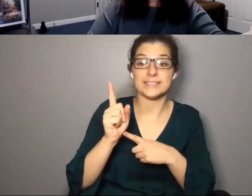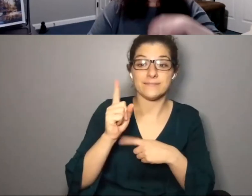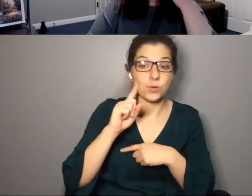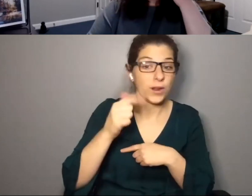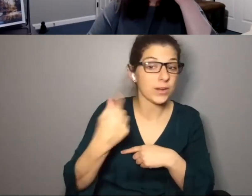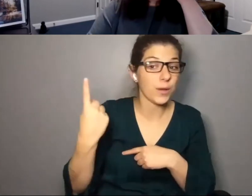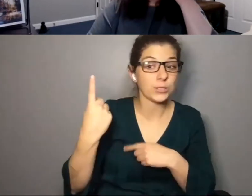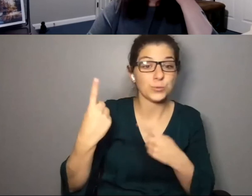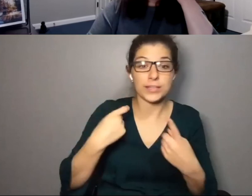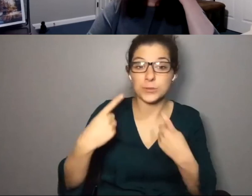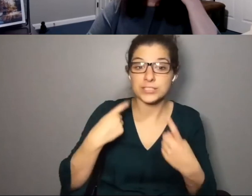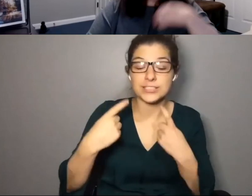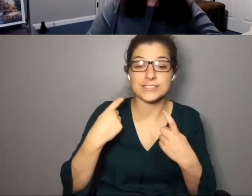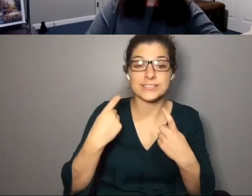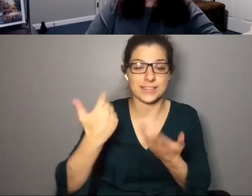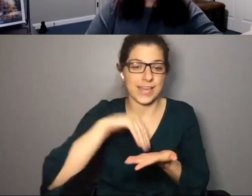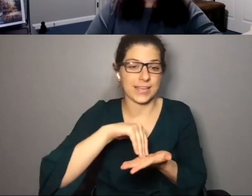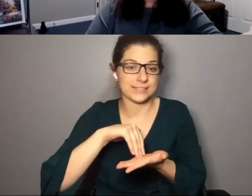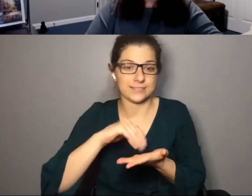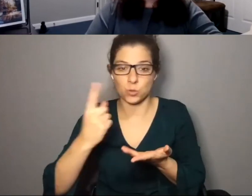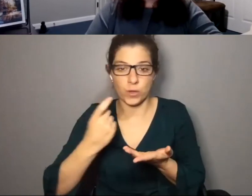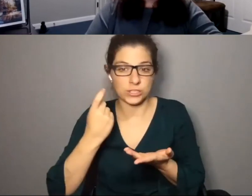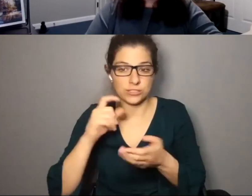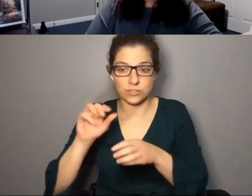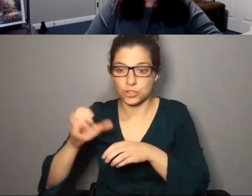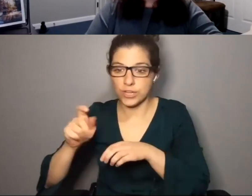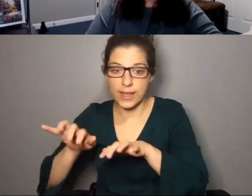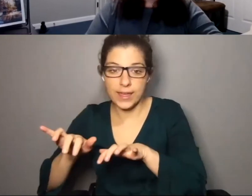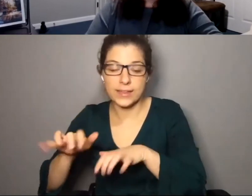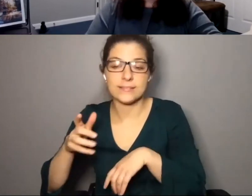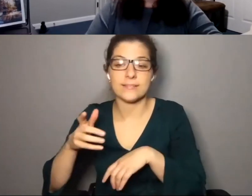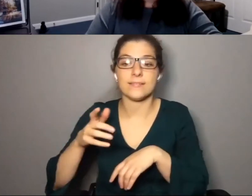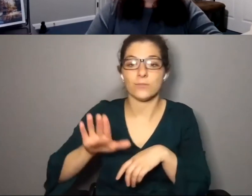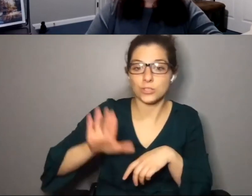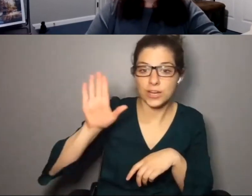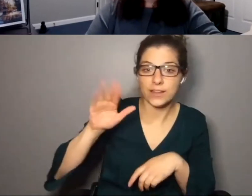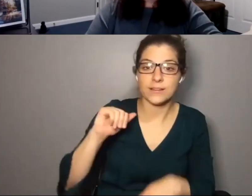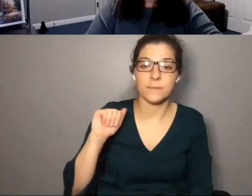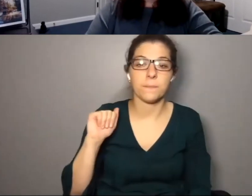minute open for anyone to ask questions. Again, questions can go in the chat. Feel free to raise your hand